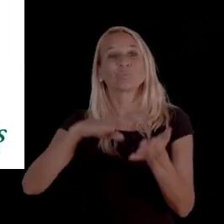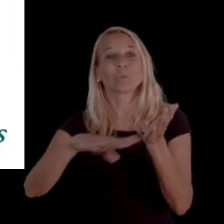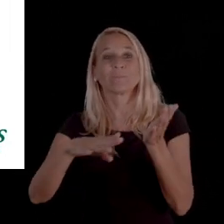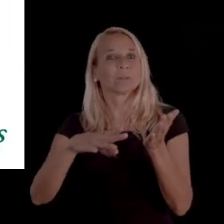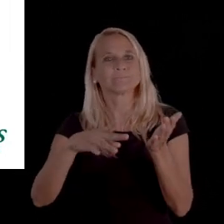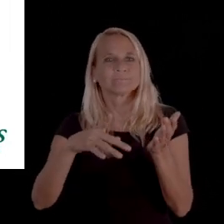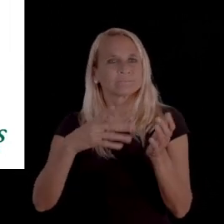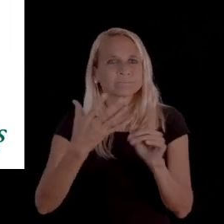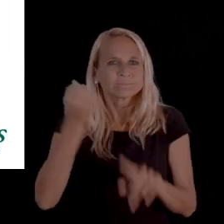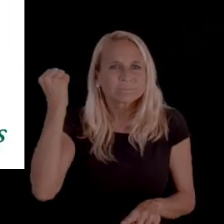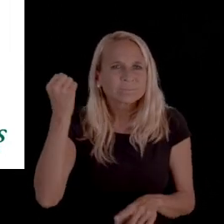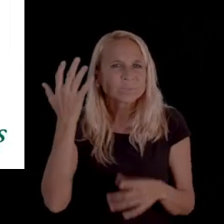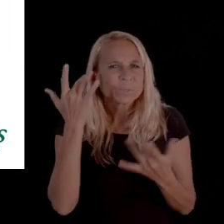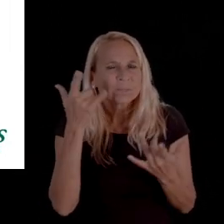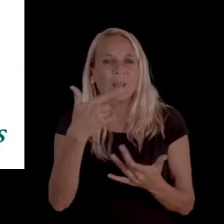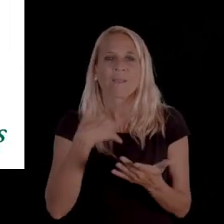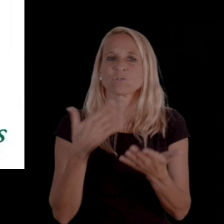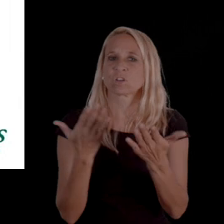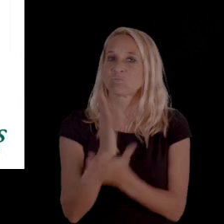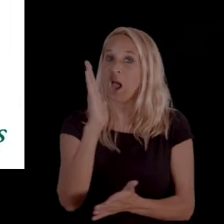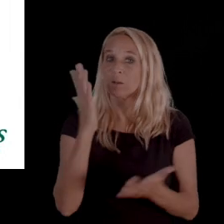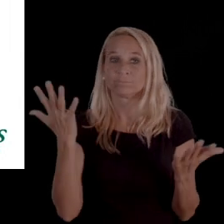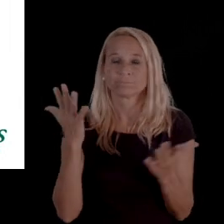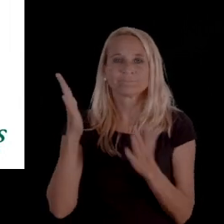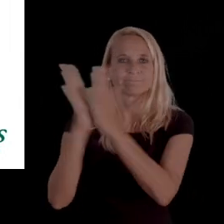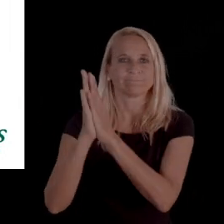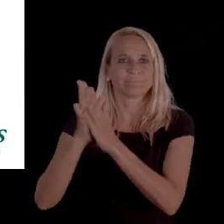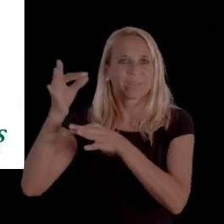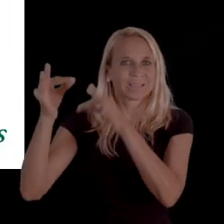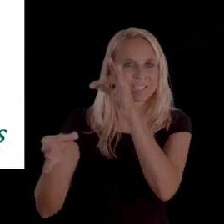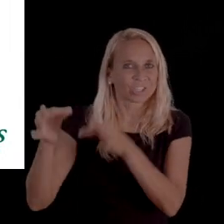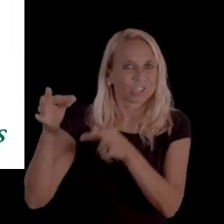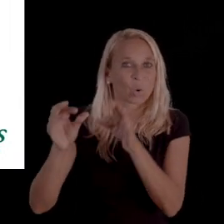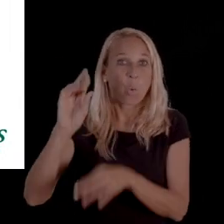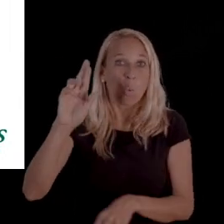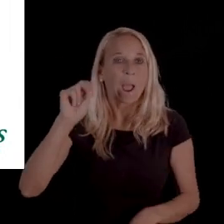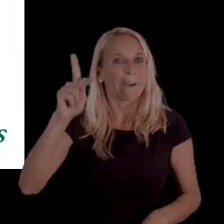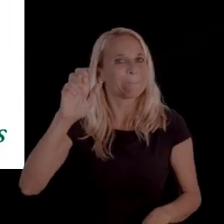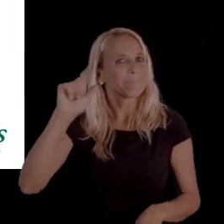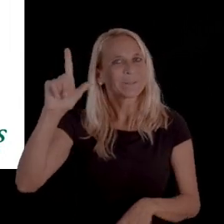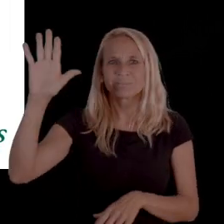and that you have the right to a hearing or to appeal the process